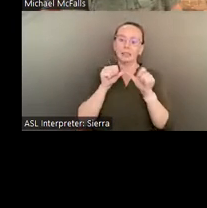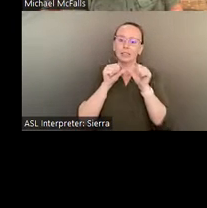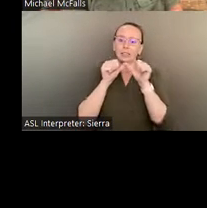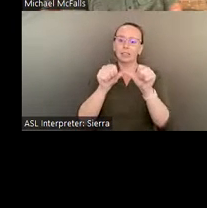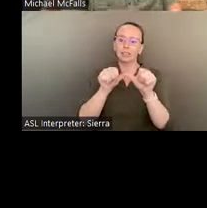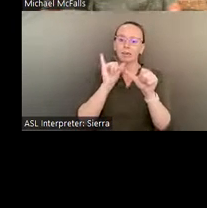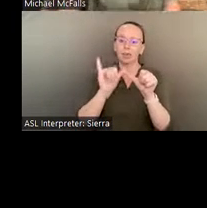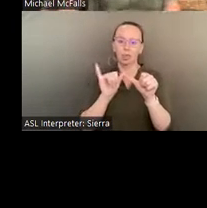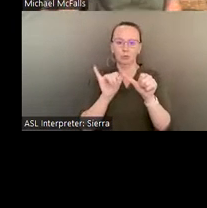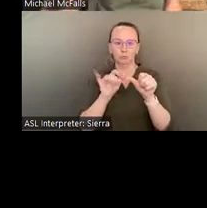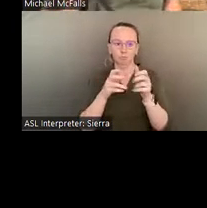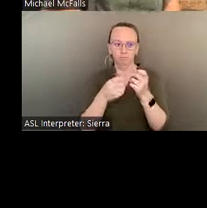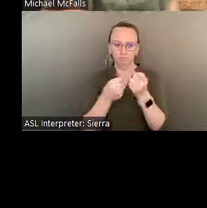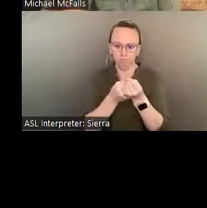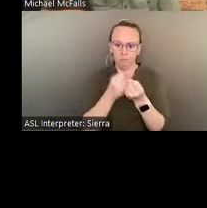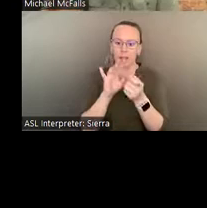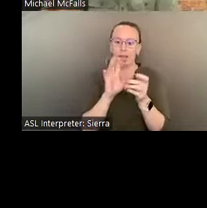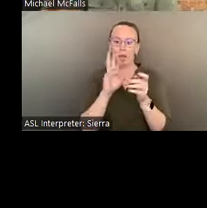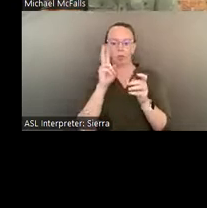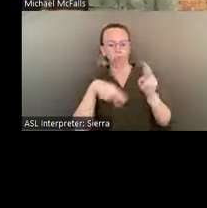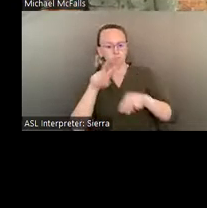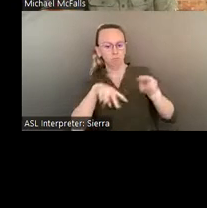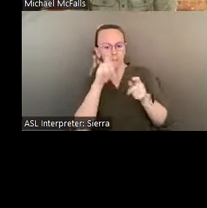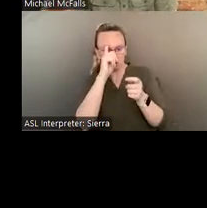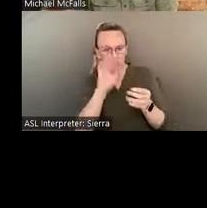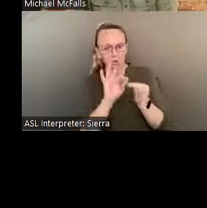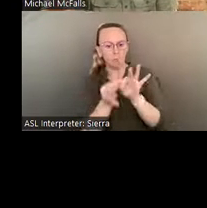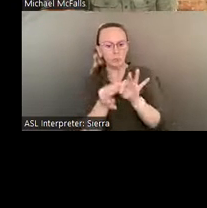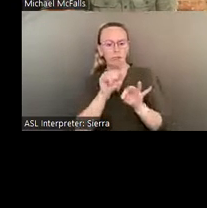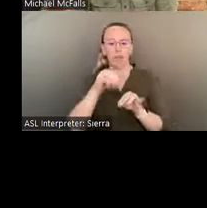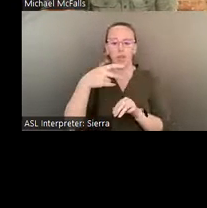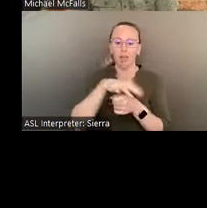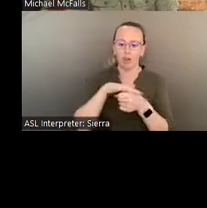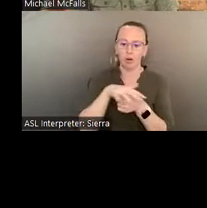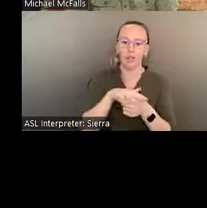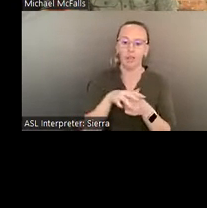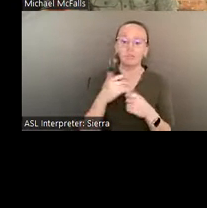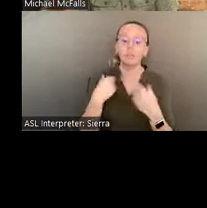We aspire to give visitors a unique insight into the intuitive artistic process by engaging